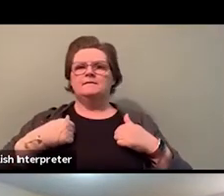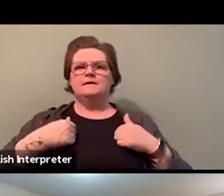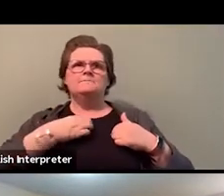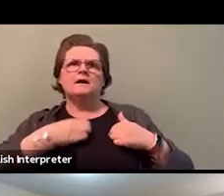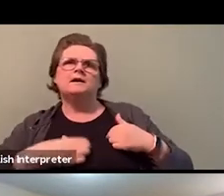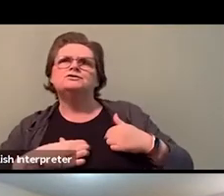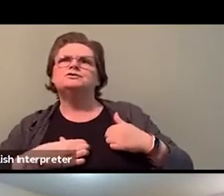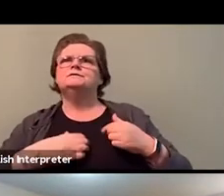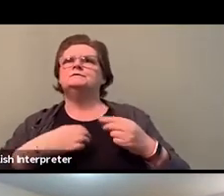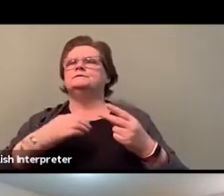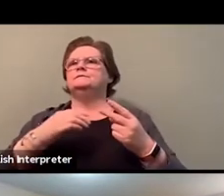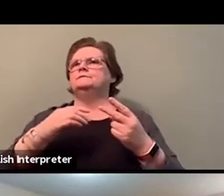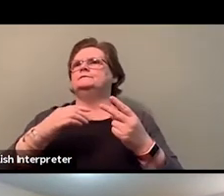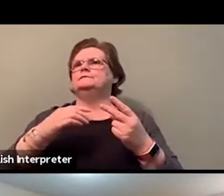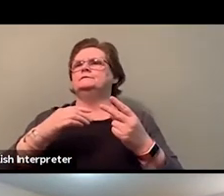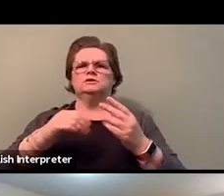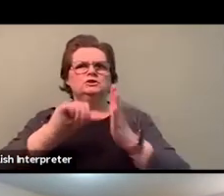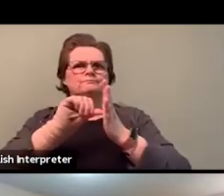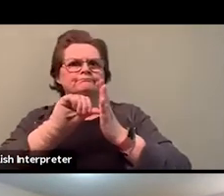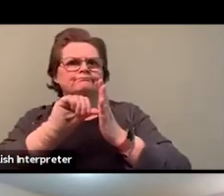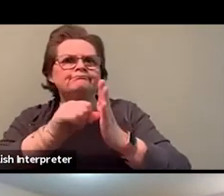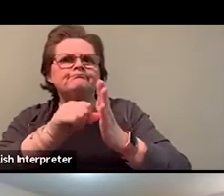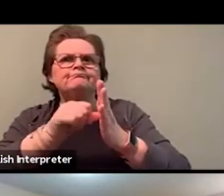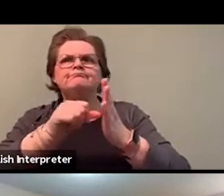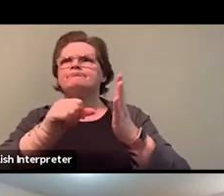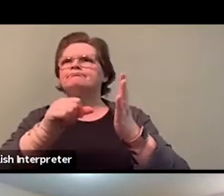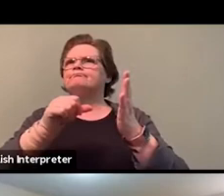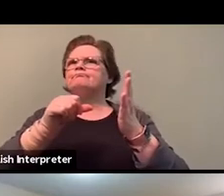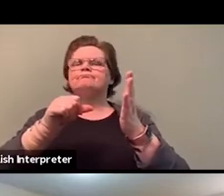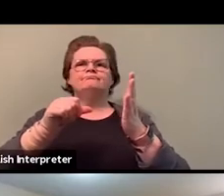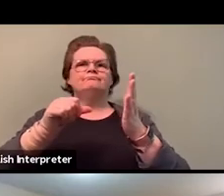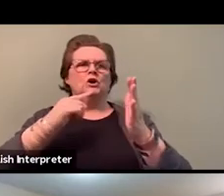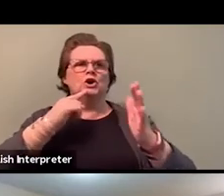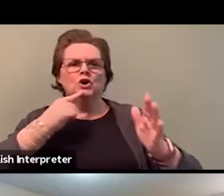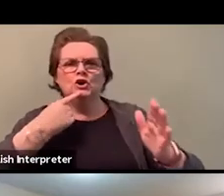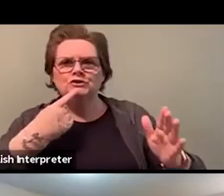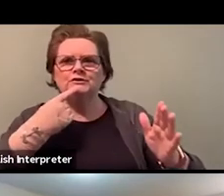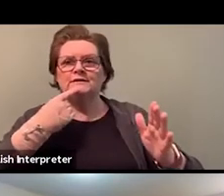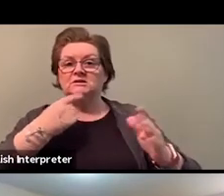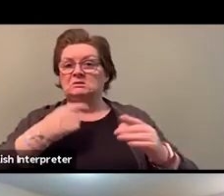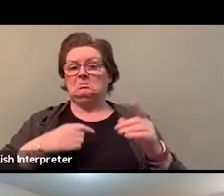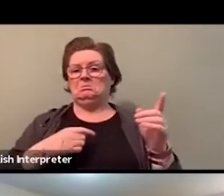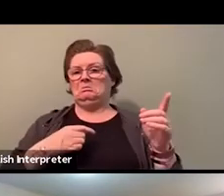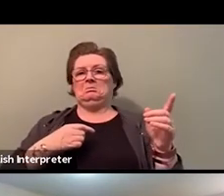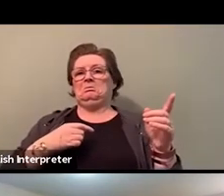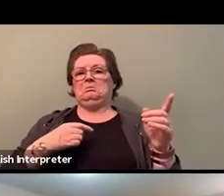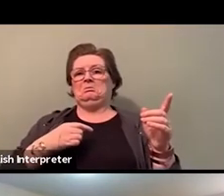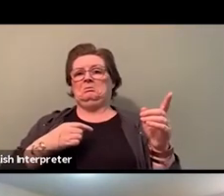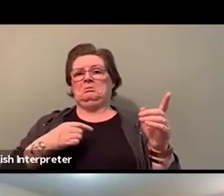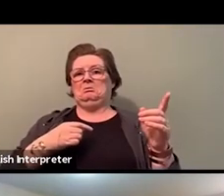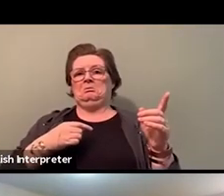because I am standing and talking urgently. You know, whether it's about constituents,